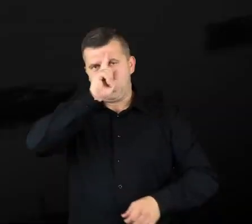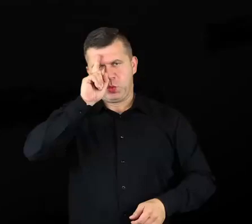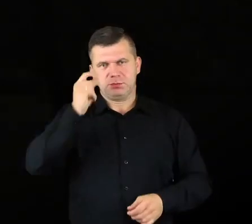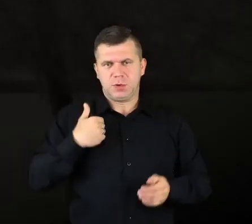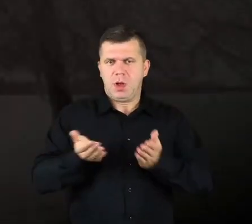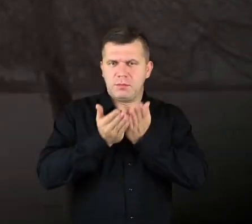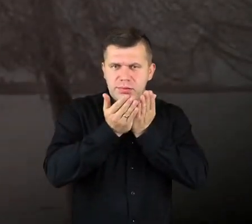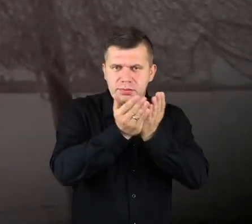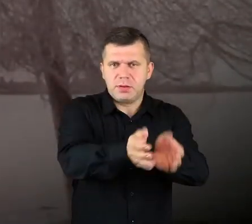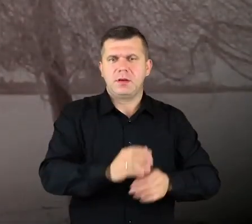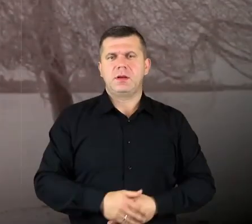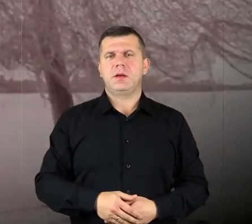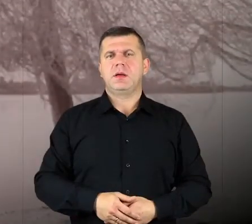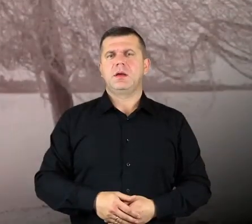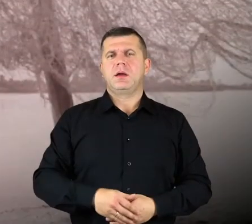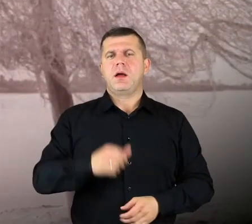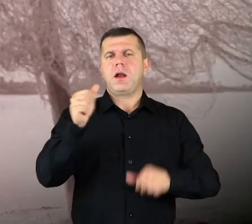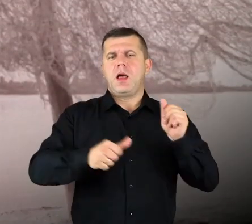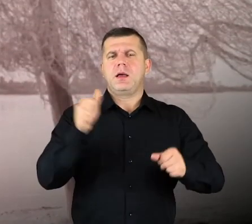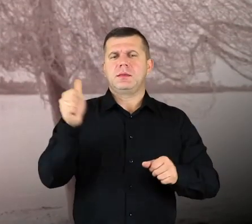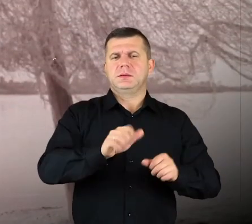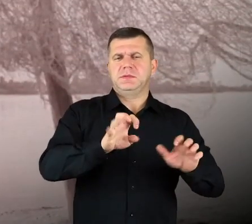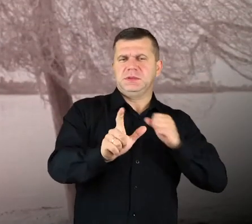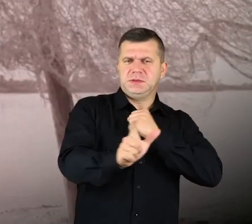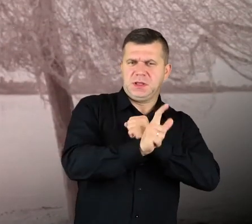Still, still in the 70’s I could see